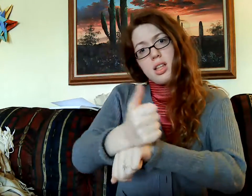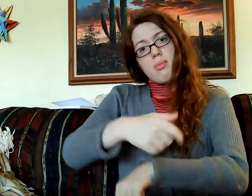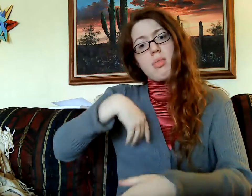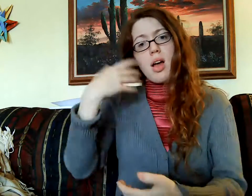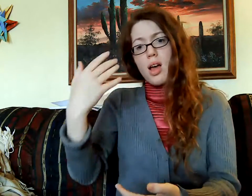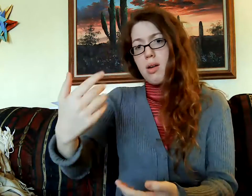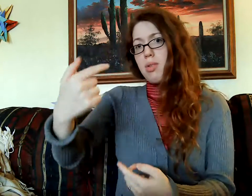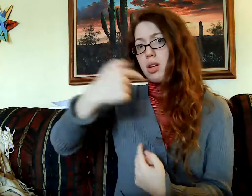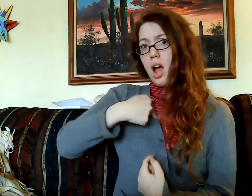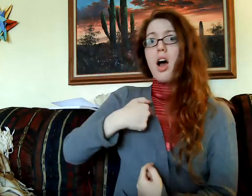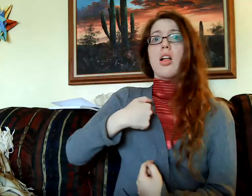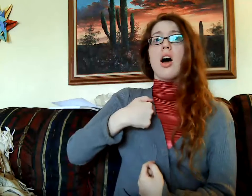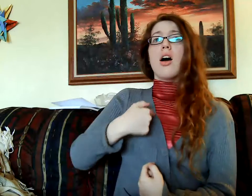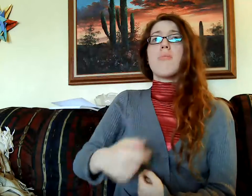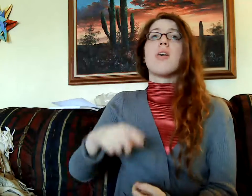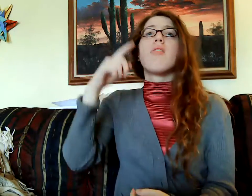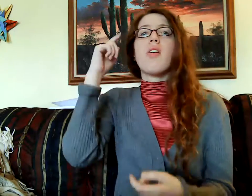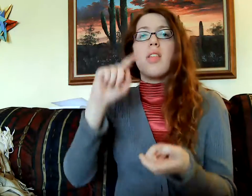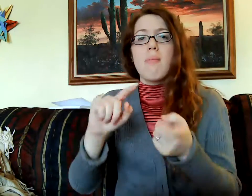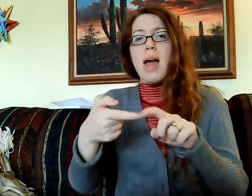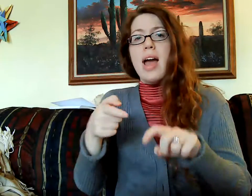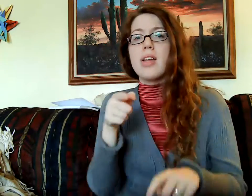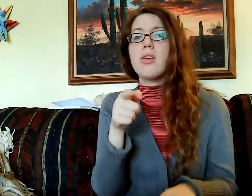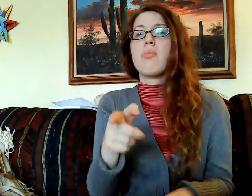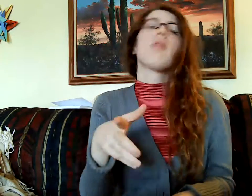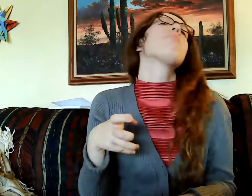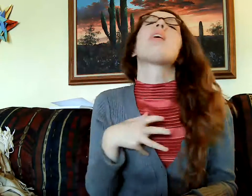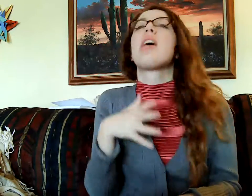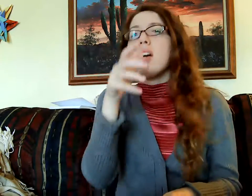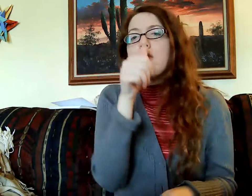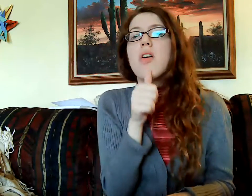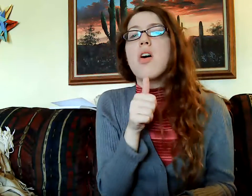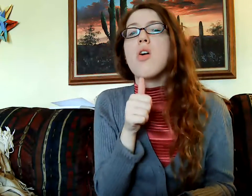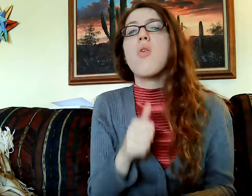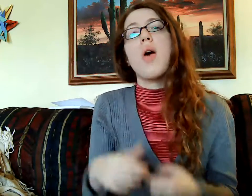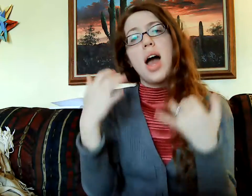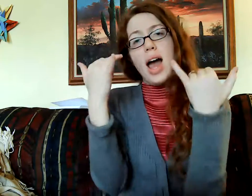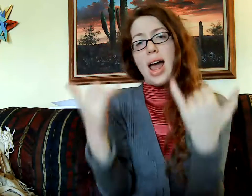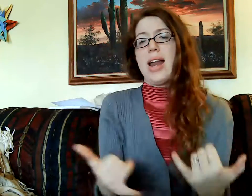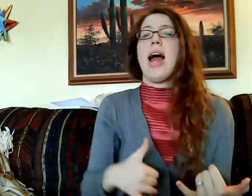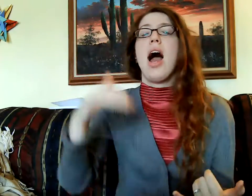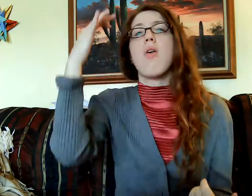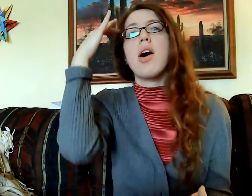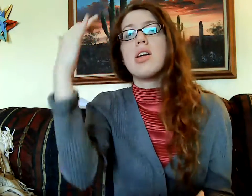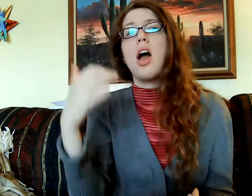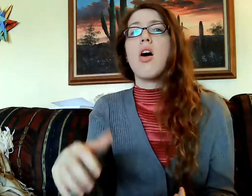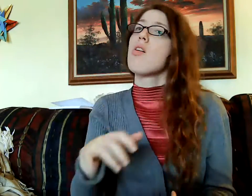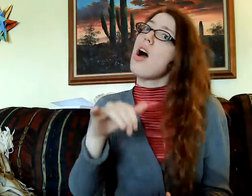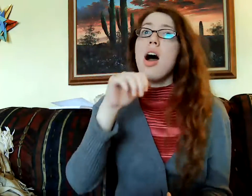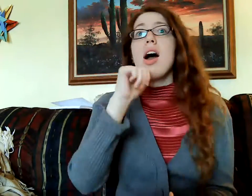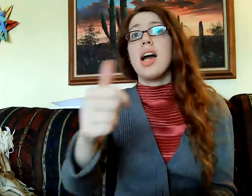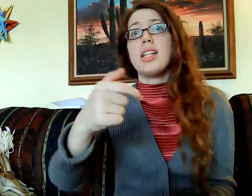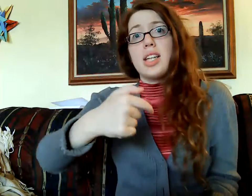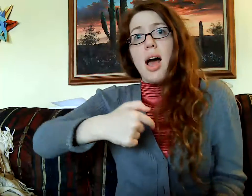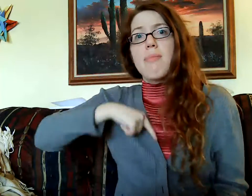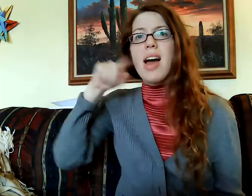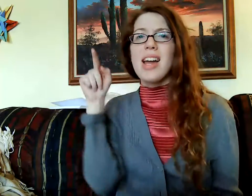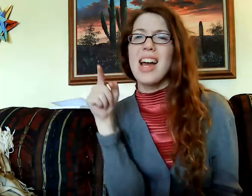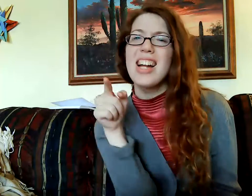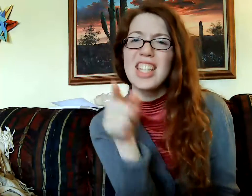BLAME ALL TO-ME. PAIN YOU MAKE ME SUFFER NOW, I KNOW NOT ME,